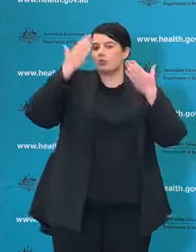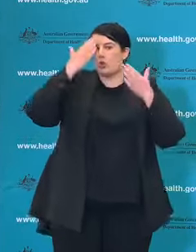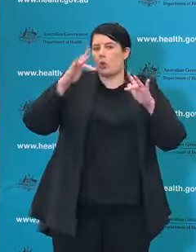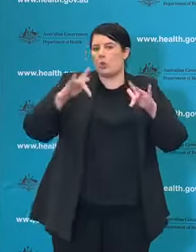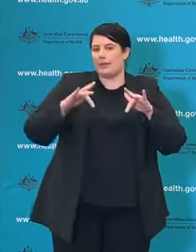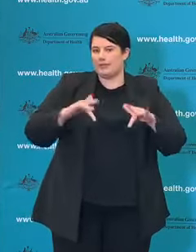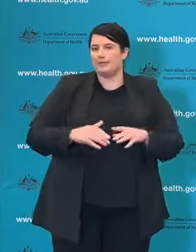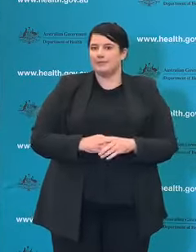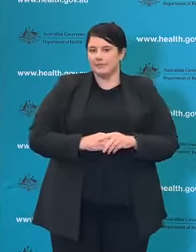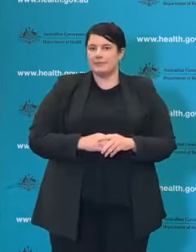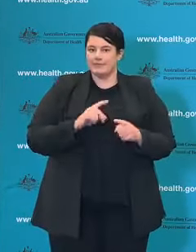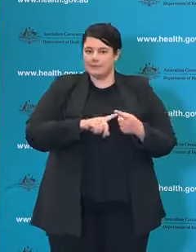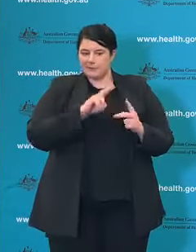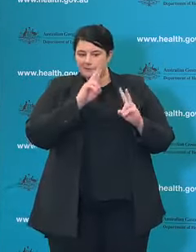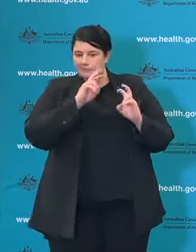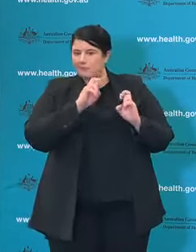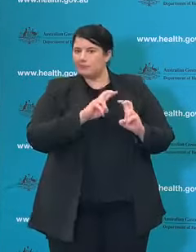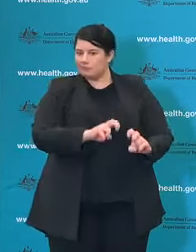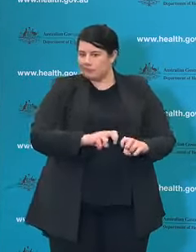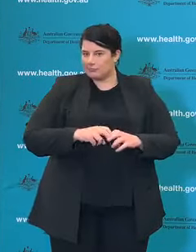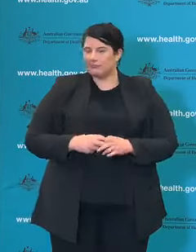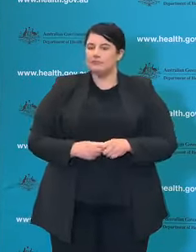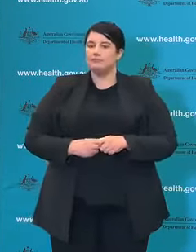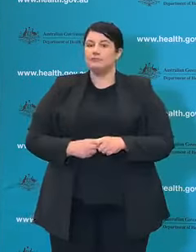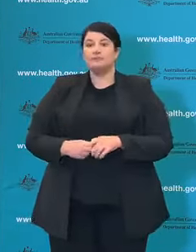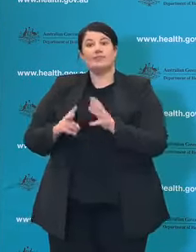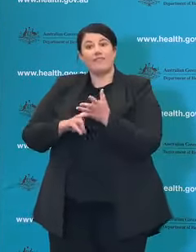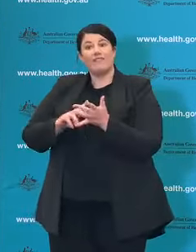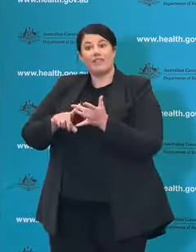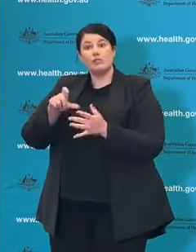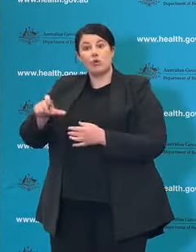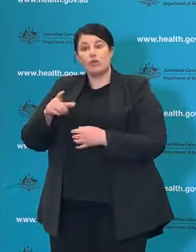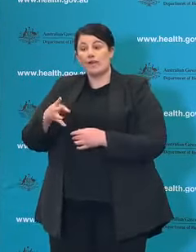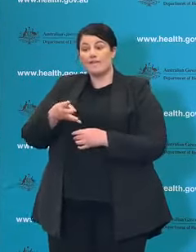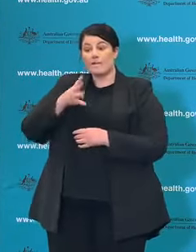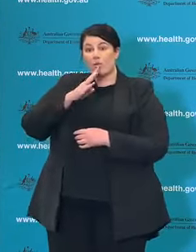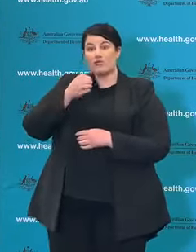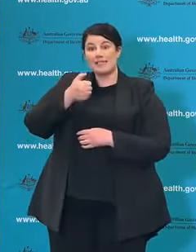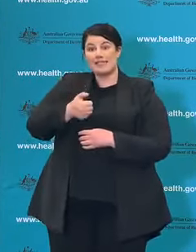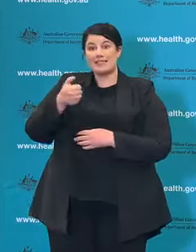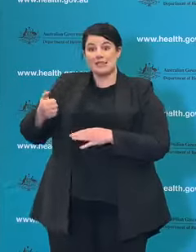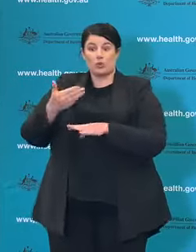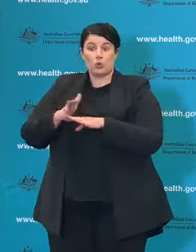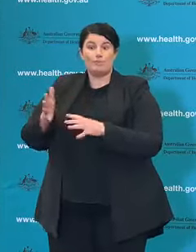and is still under investigation. Victoria today reported 466 new cases.